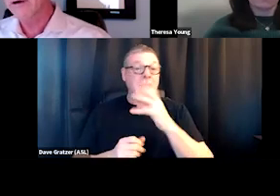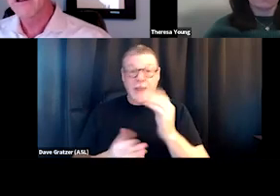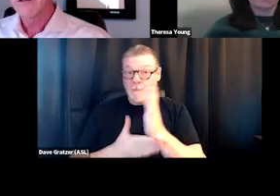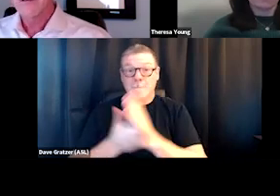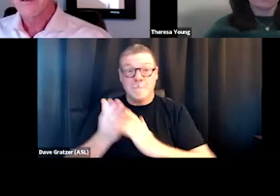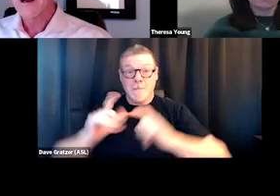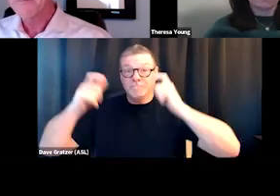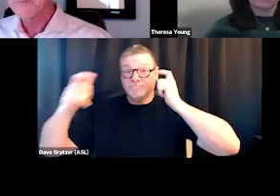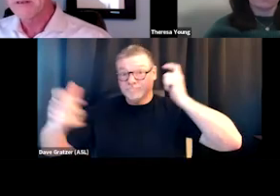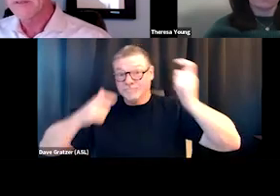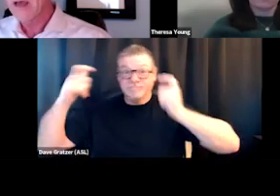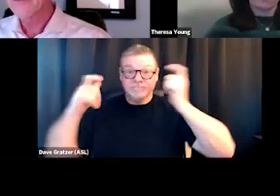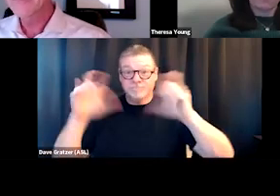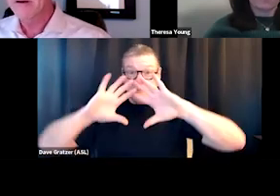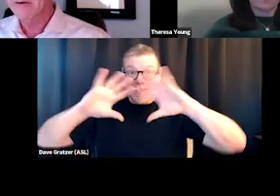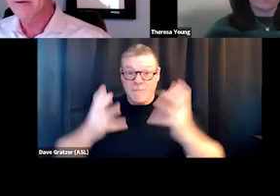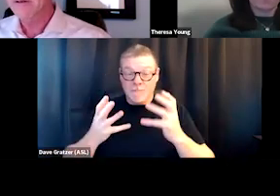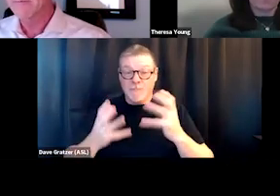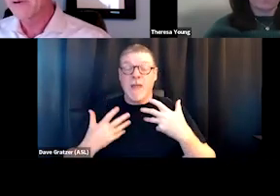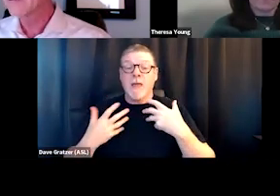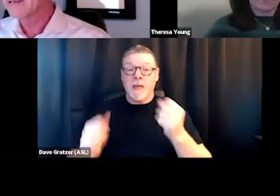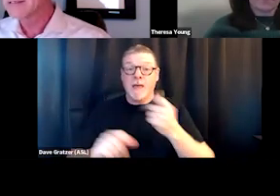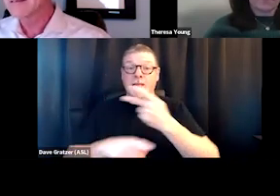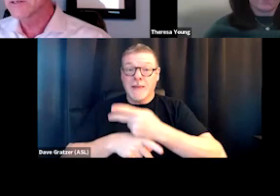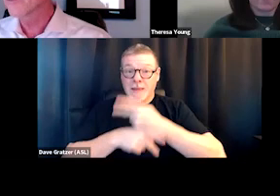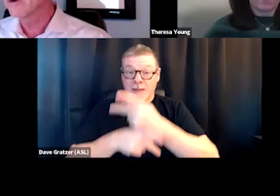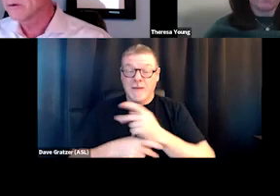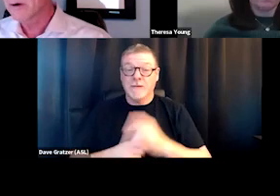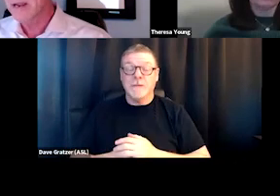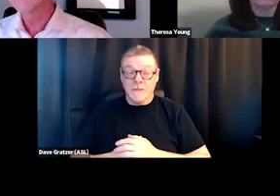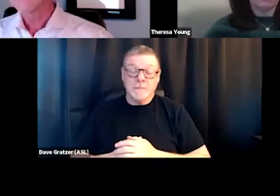where, you know, the healthcare component is real, right?